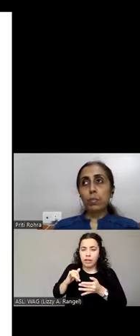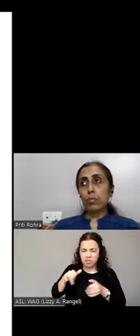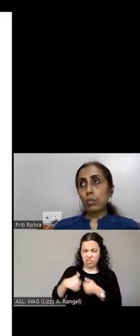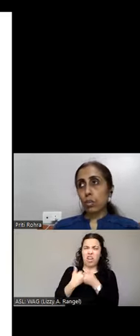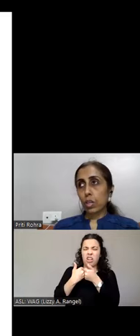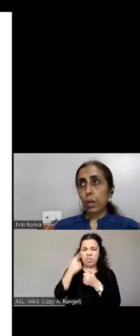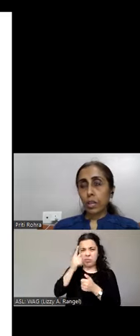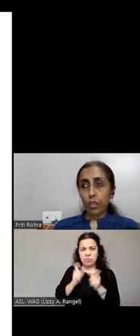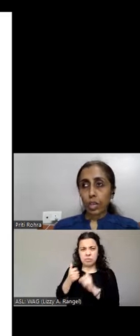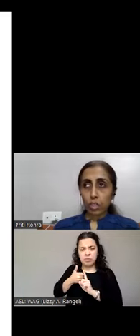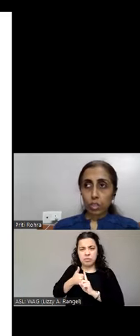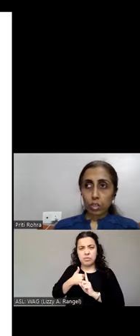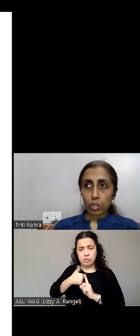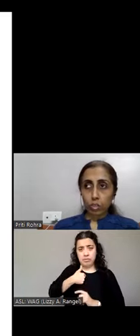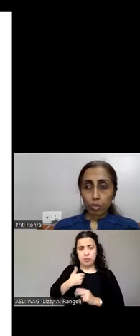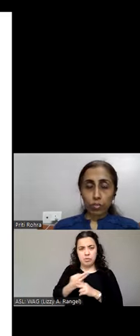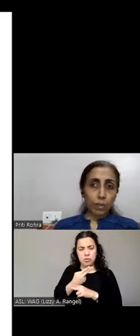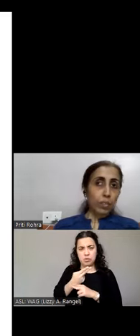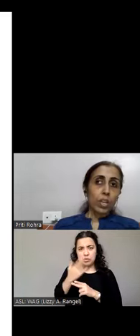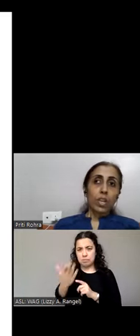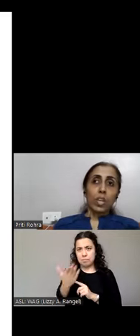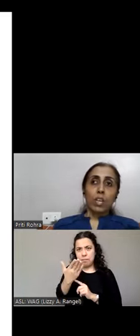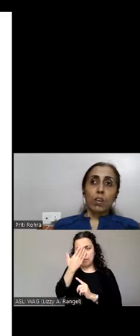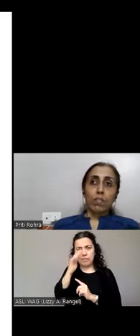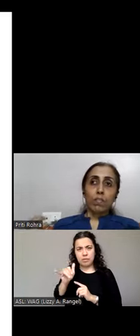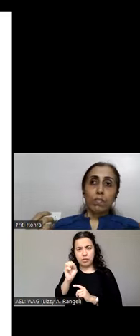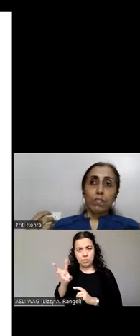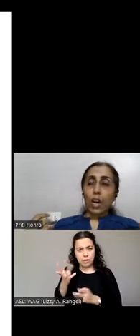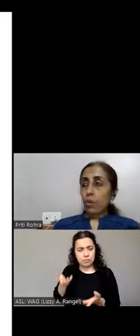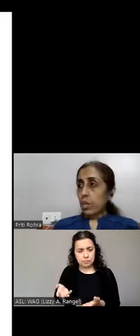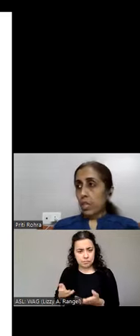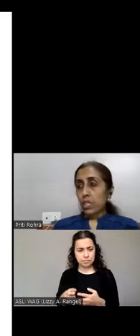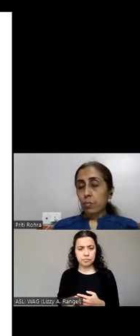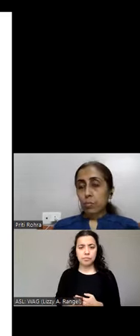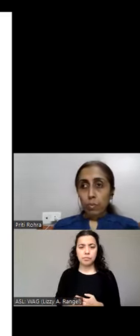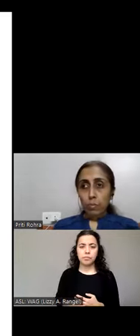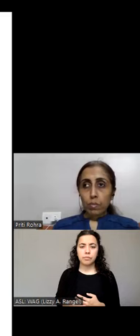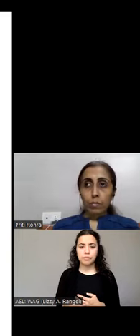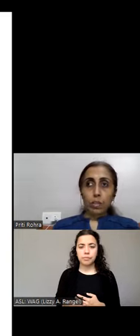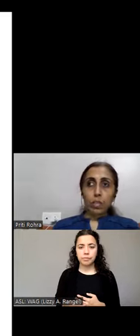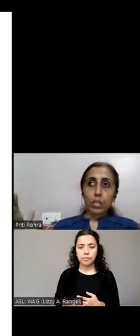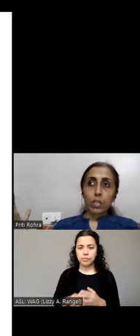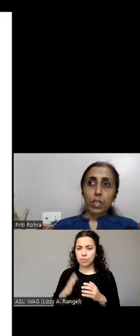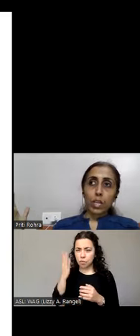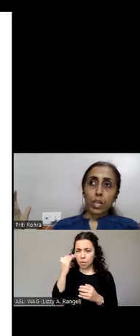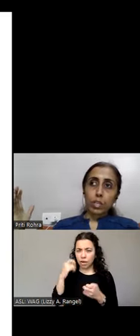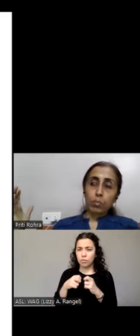who are using magnification software. Now how it creates a problem. Because the content is moving